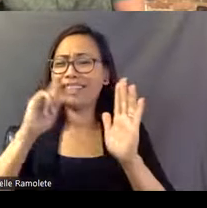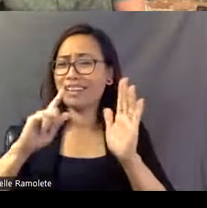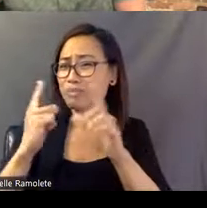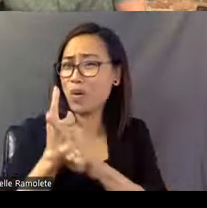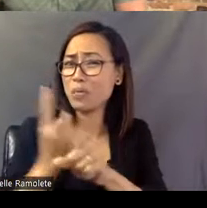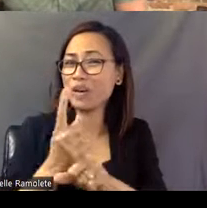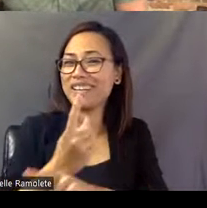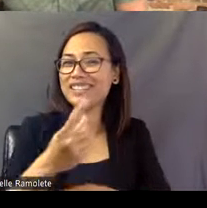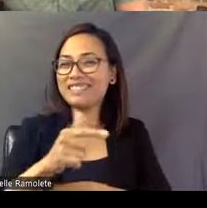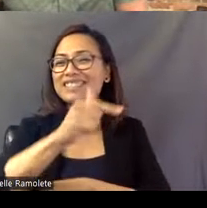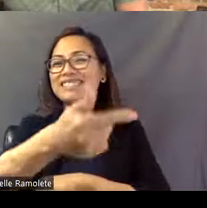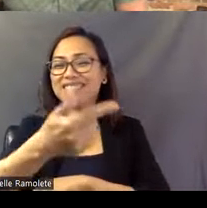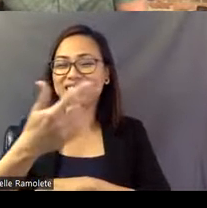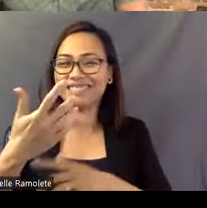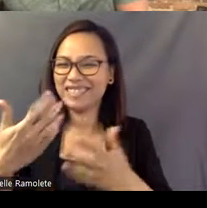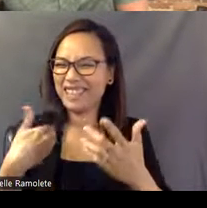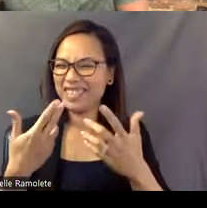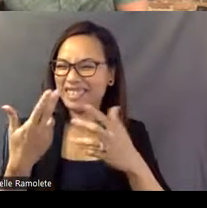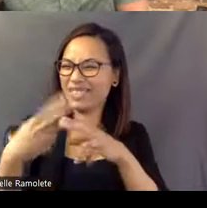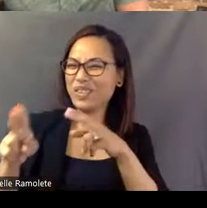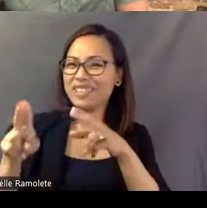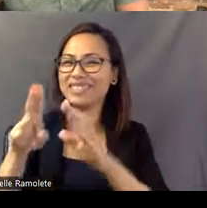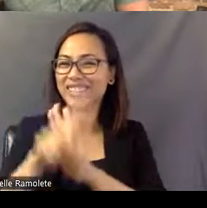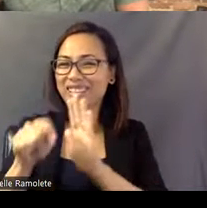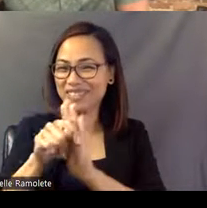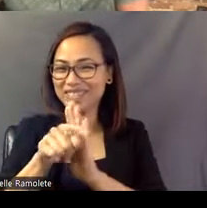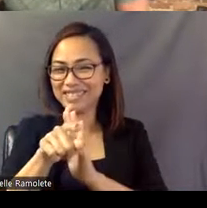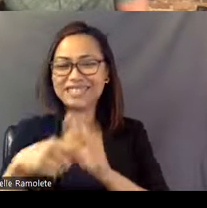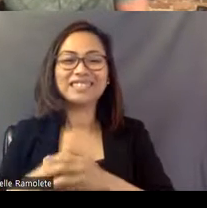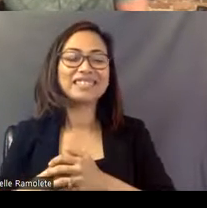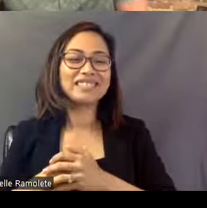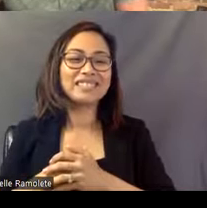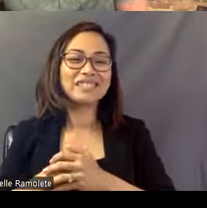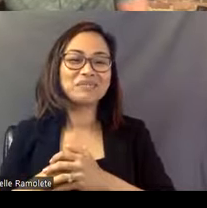himself, so I have this quick video for you.